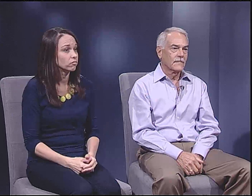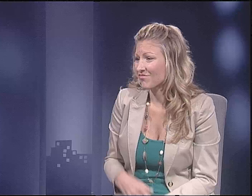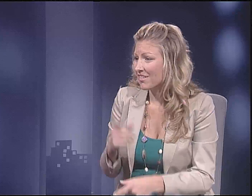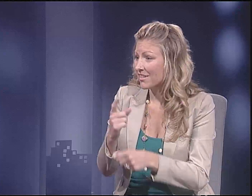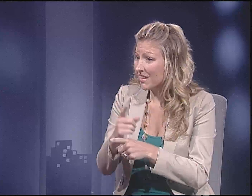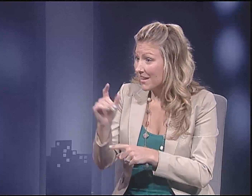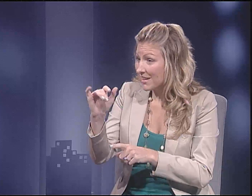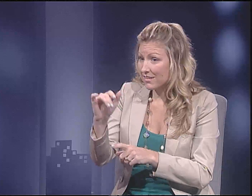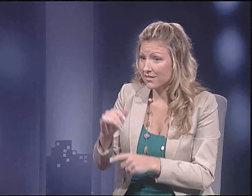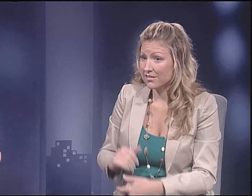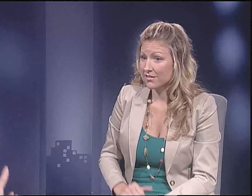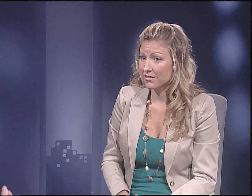I mean, I believe that they feel that way.